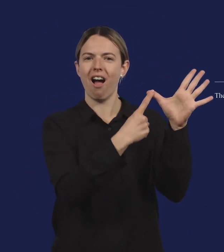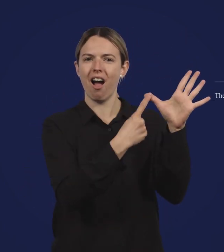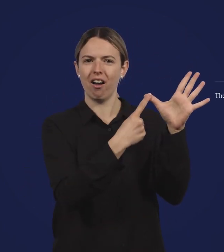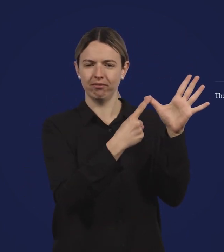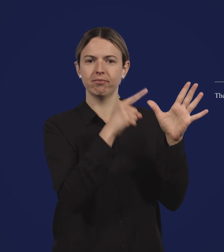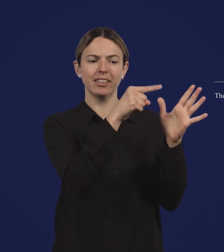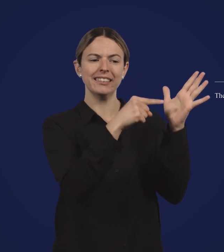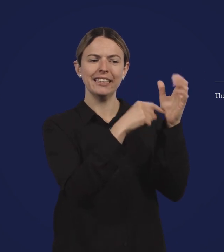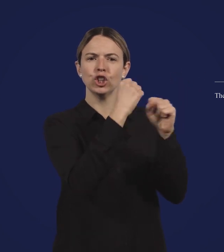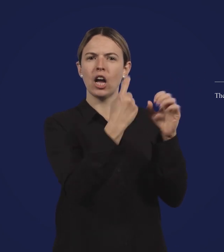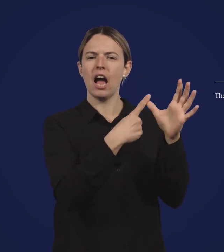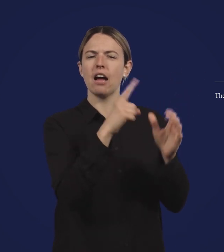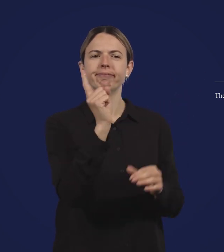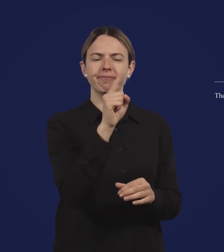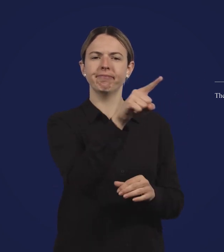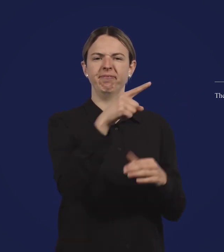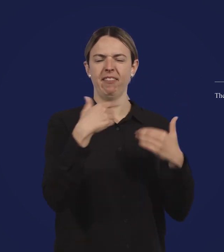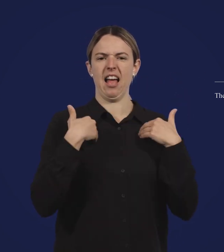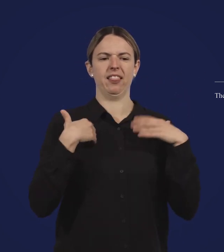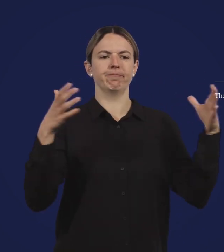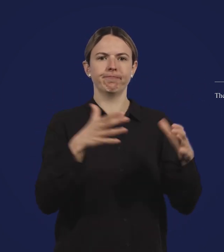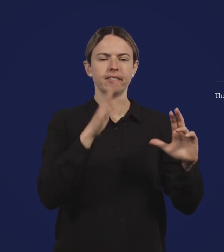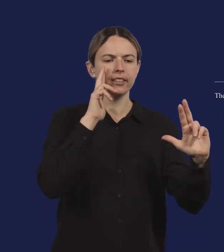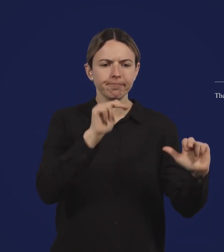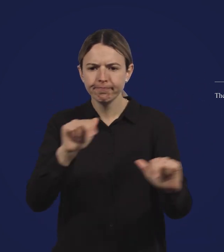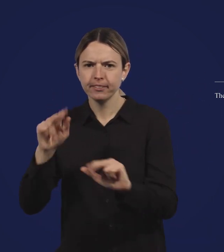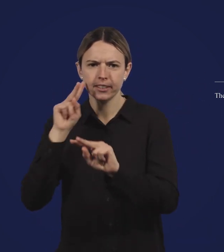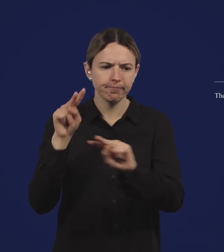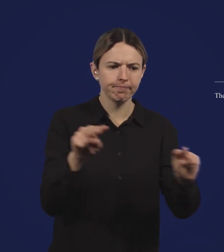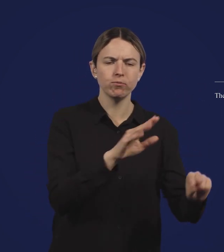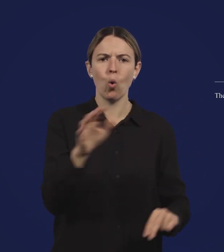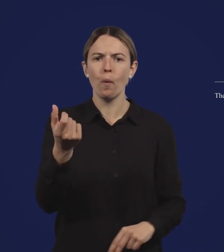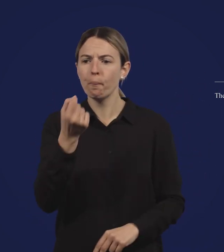They will report that information to the Therapeutic Goods Administration (TGA), who oversee